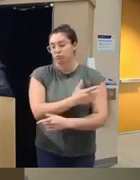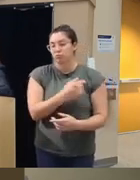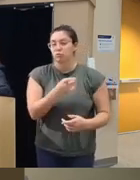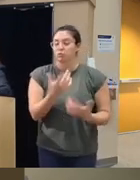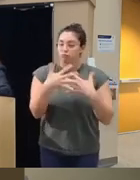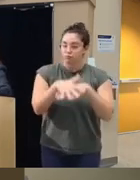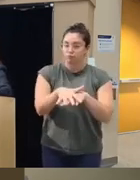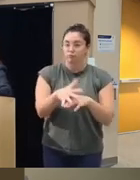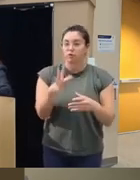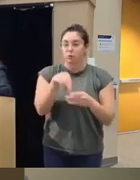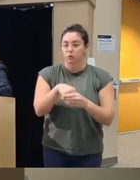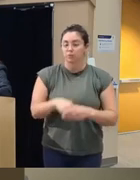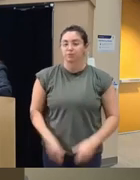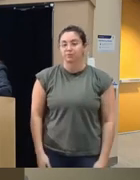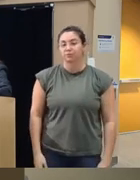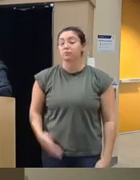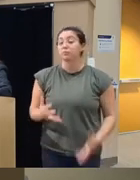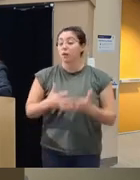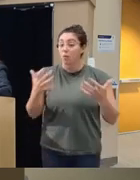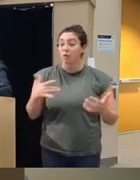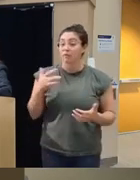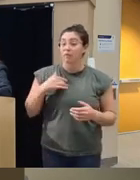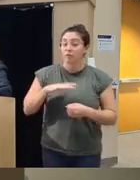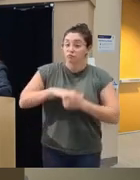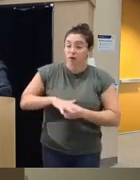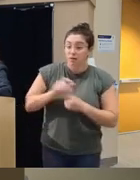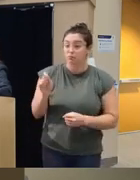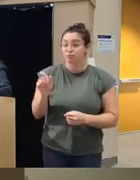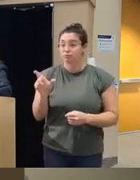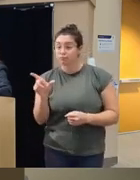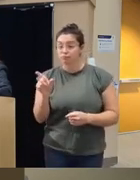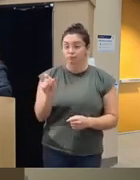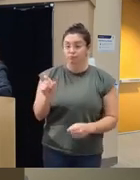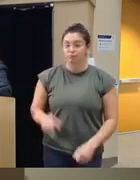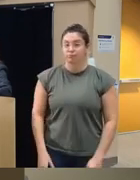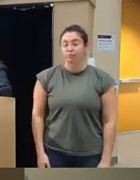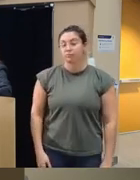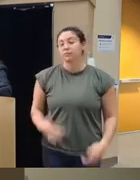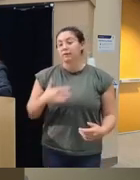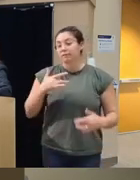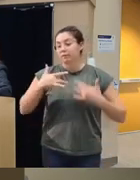platform to what degree are they feeling stressing on edge uh feeling depressed or